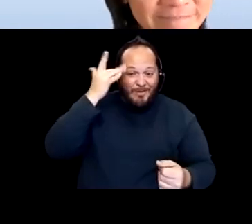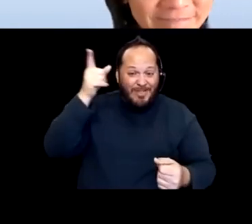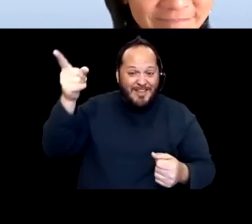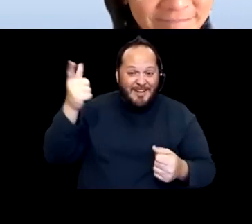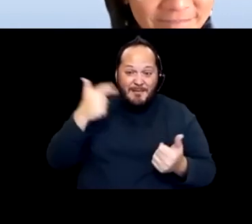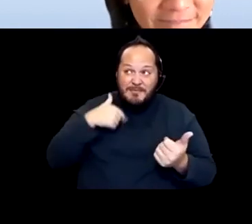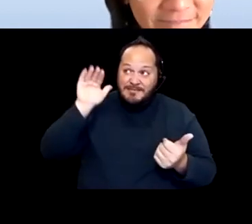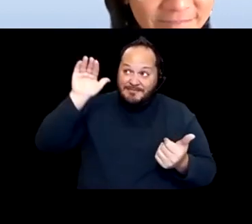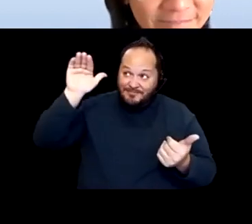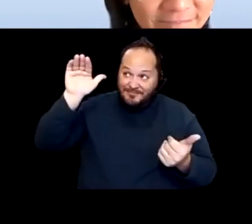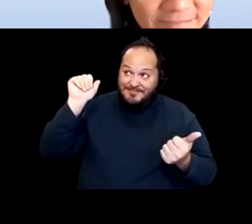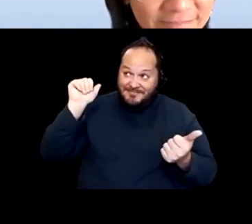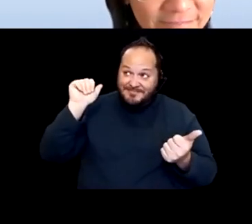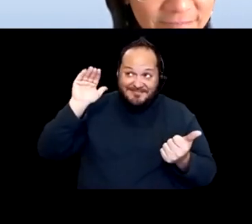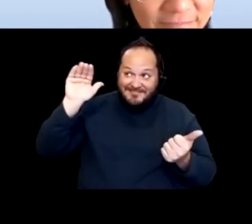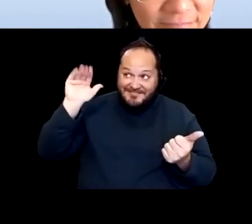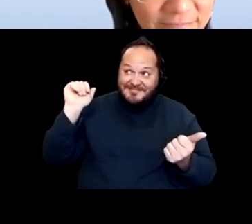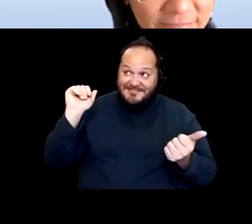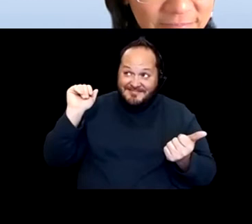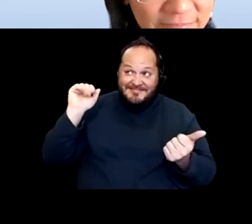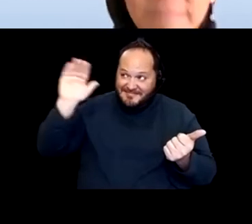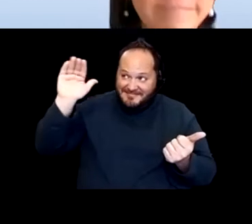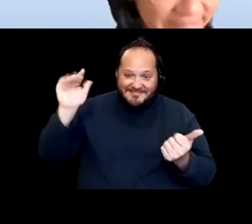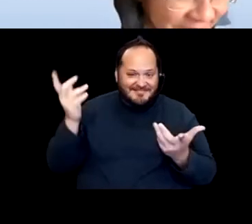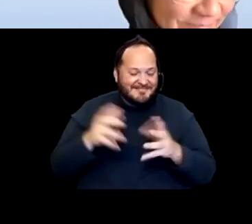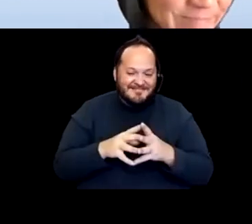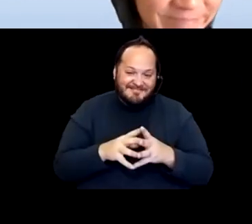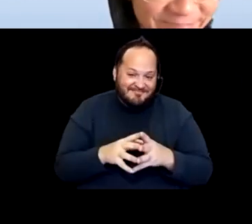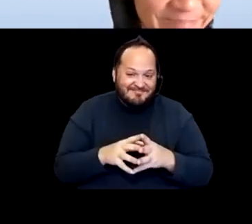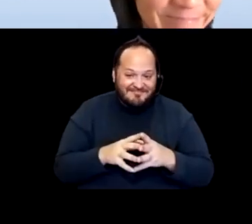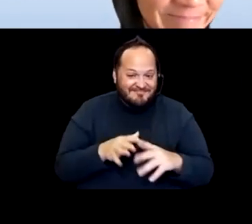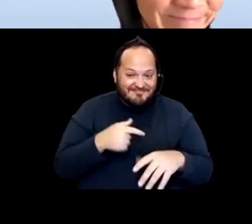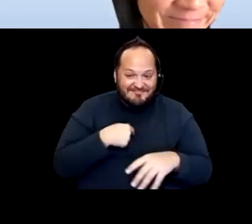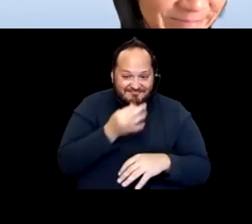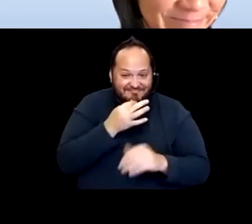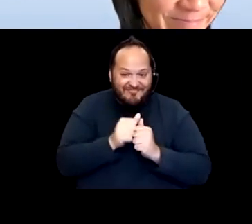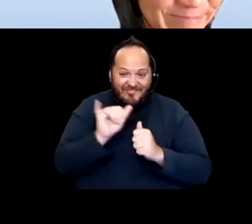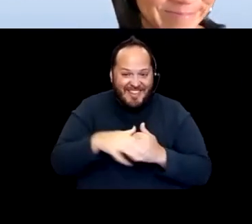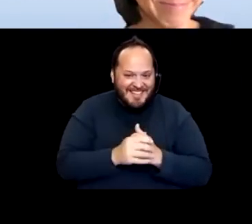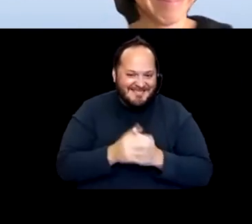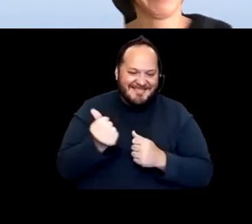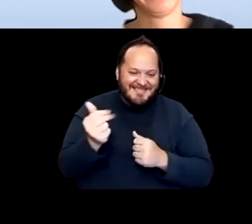So Denny was very good about that too. So thank you. Thank you, Sylvia.